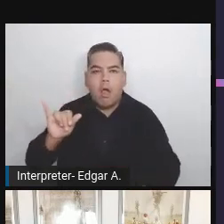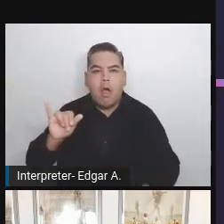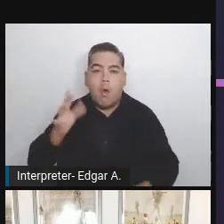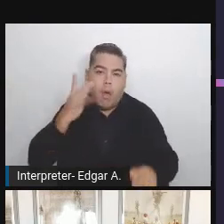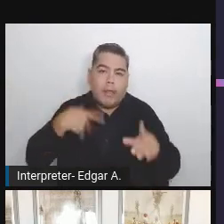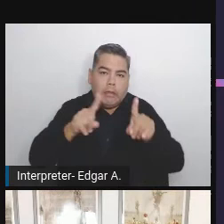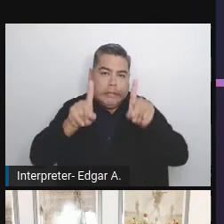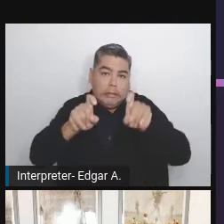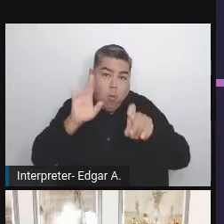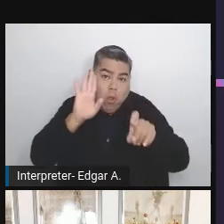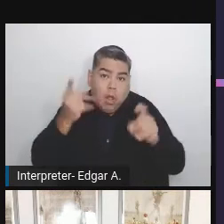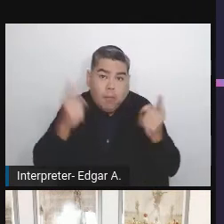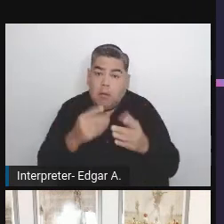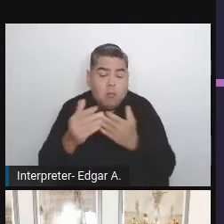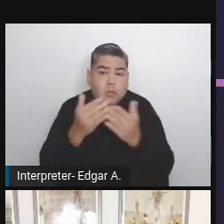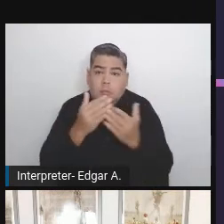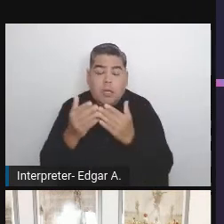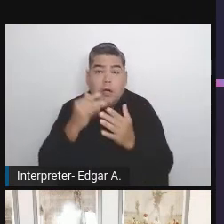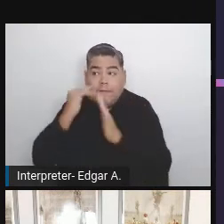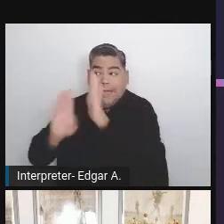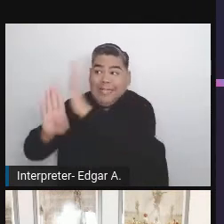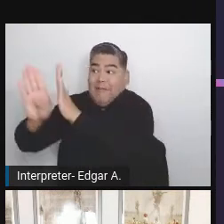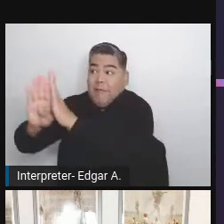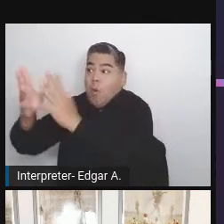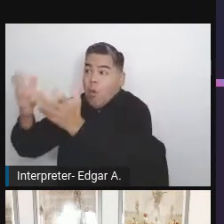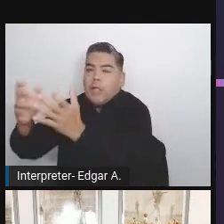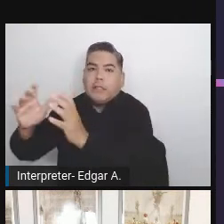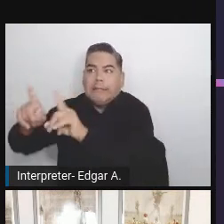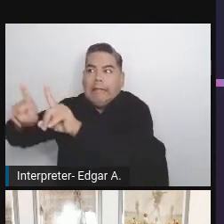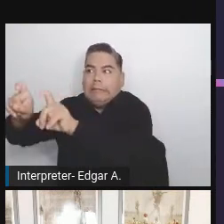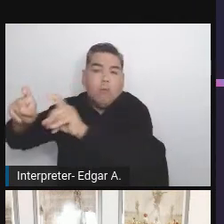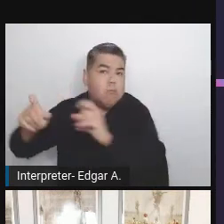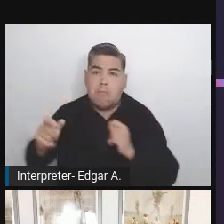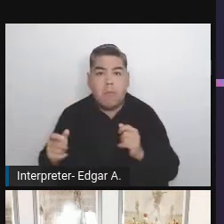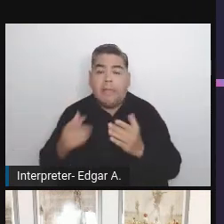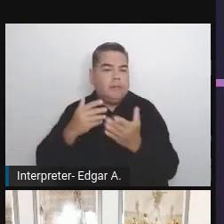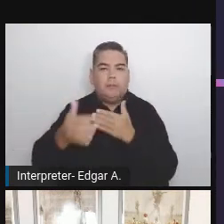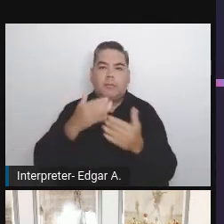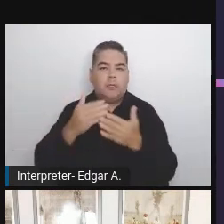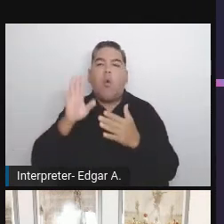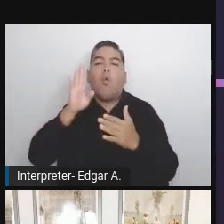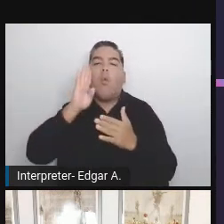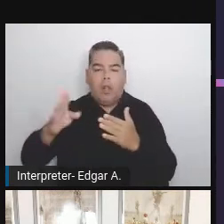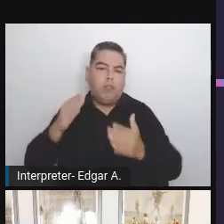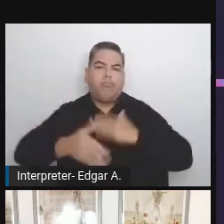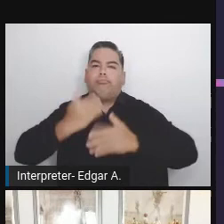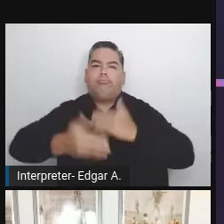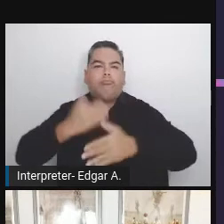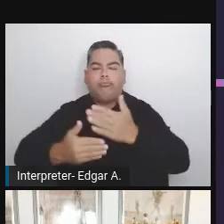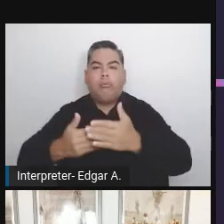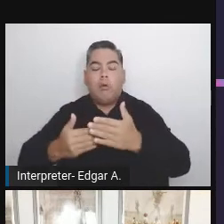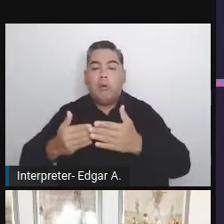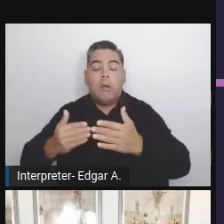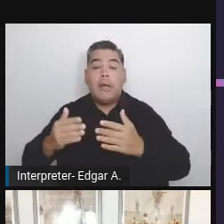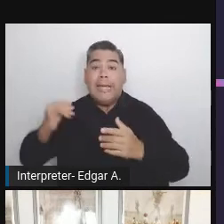whether the developer wants it or not. If at some point such a developer will see